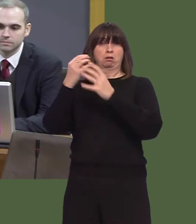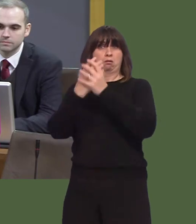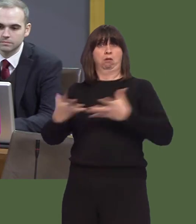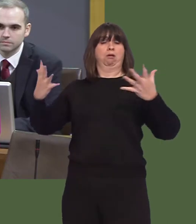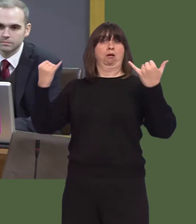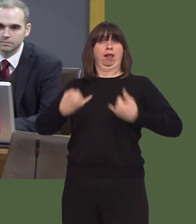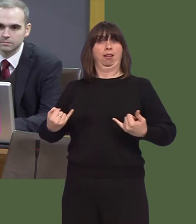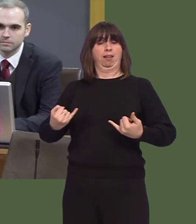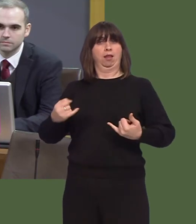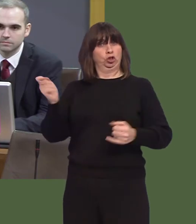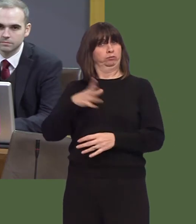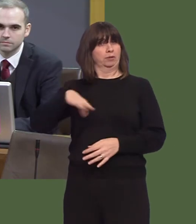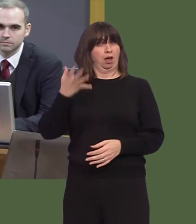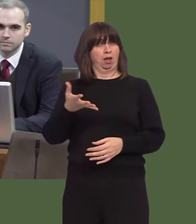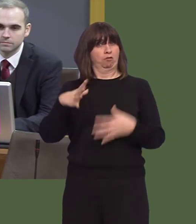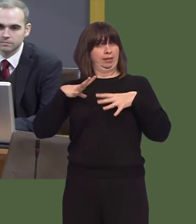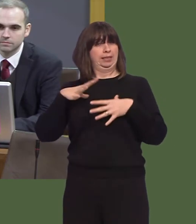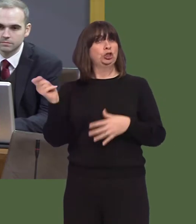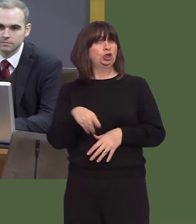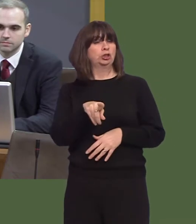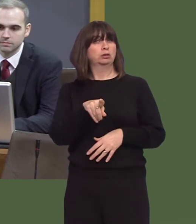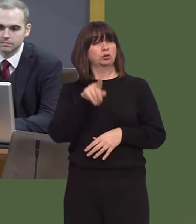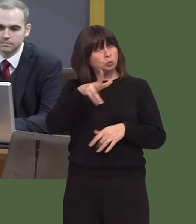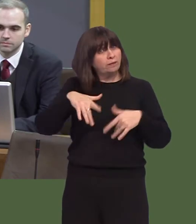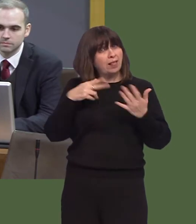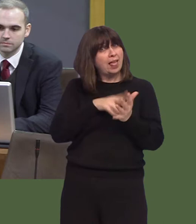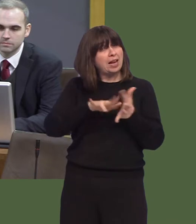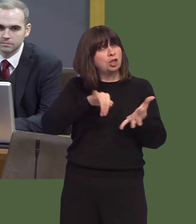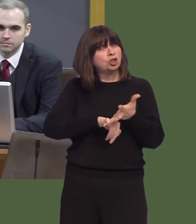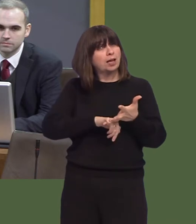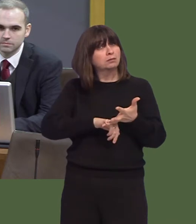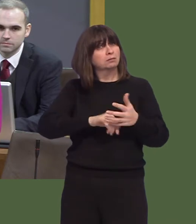Can you honestly say that you believe that the health service has performed well over